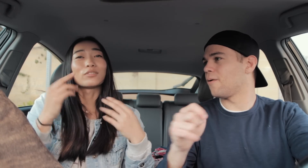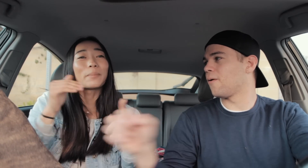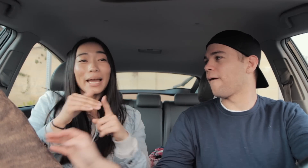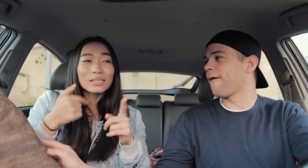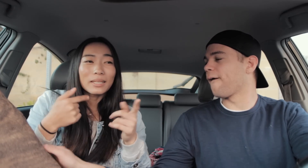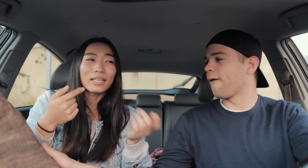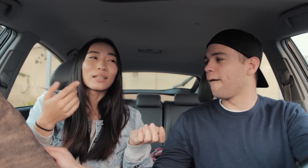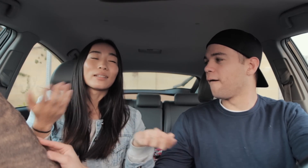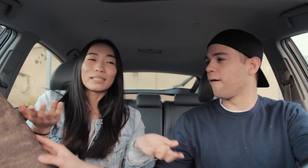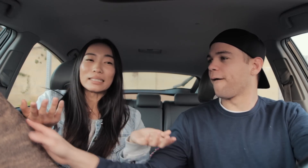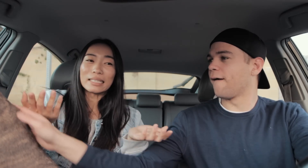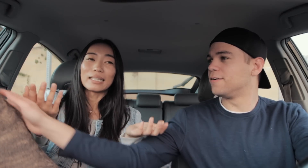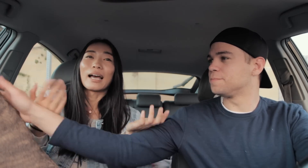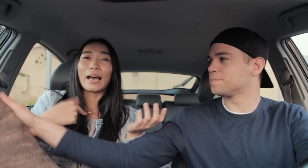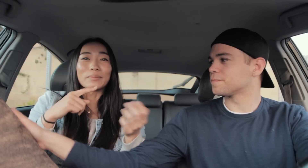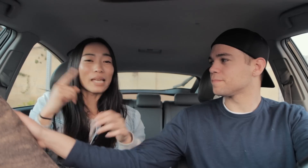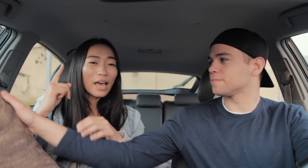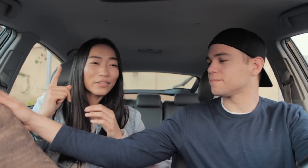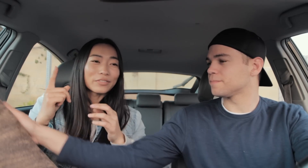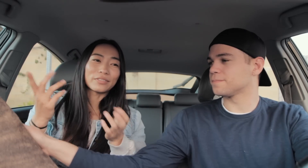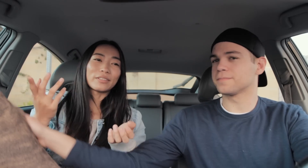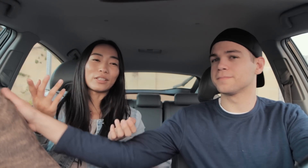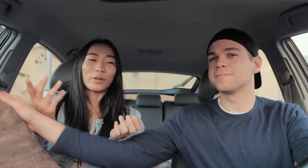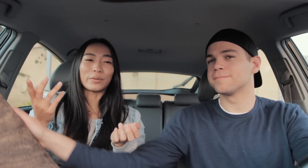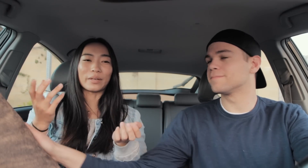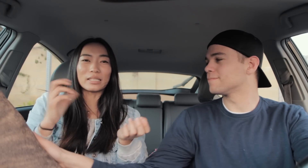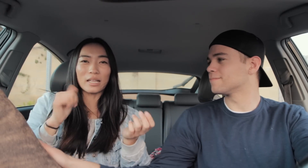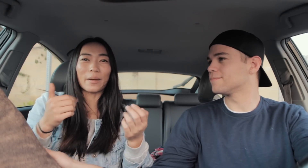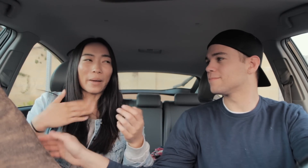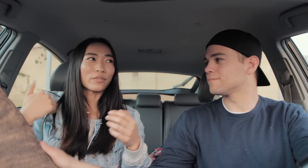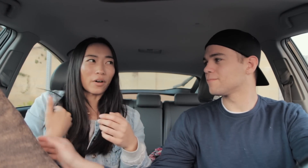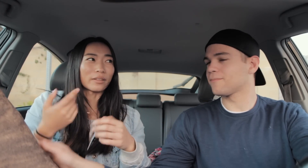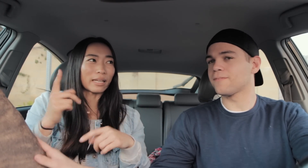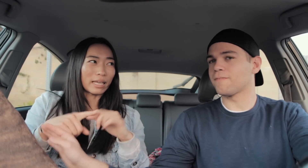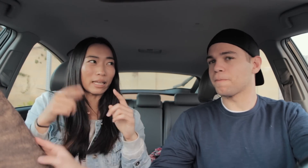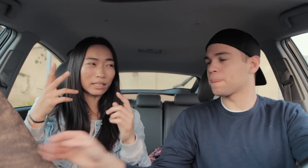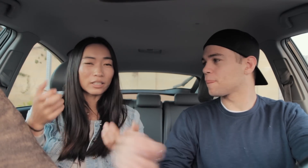reminds me, he's like I'm Deaf, you know it's not my fault that I can't hear